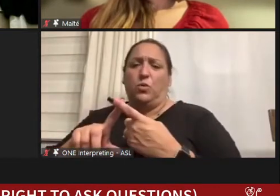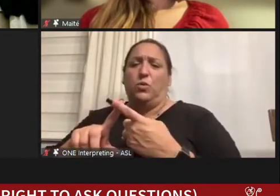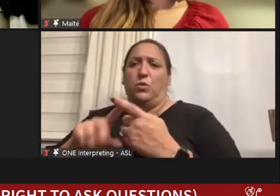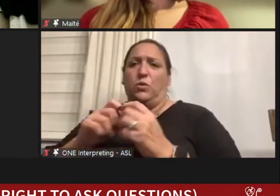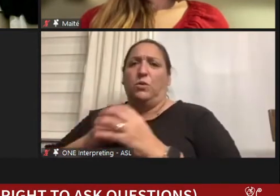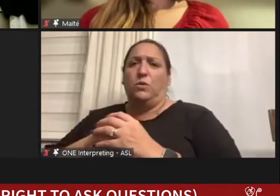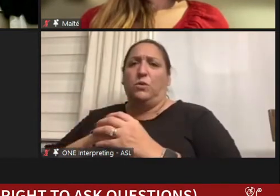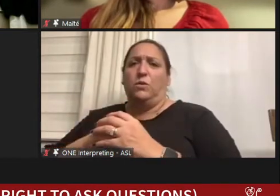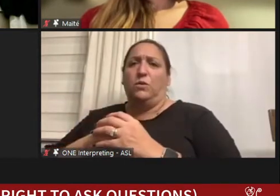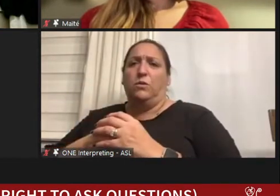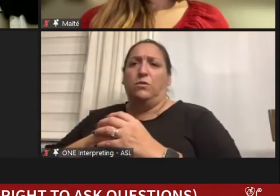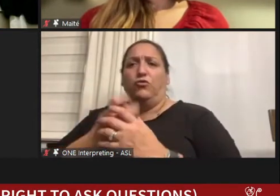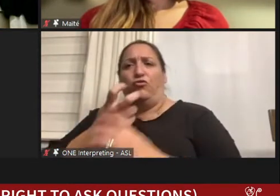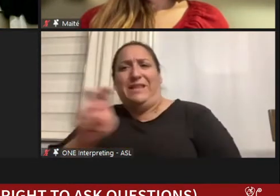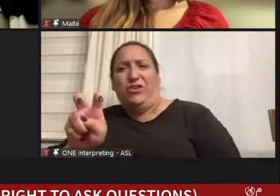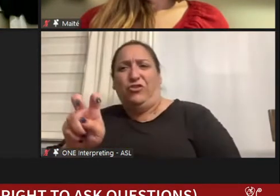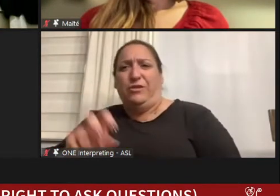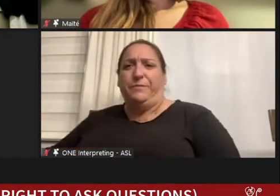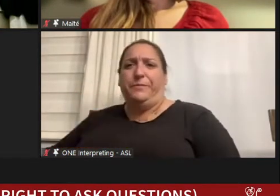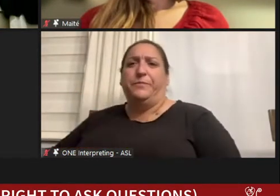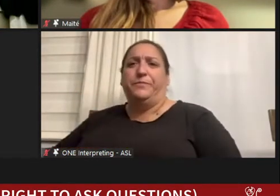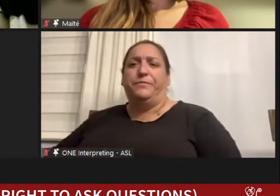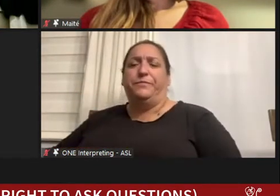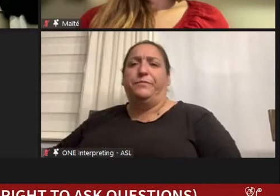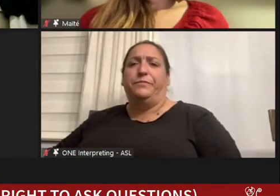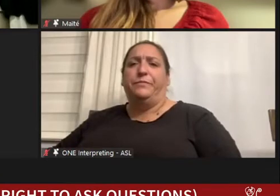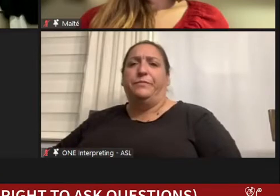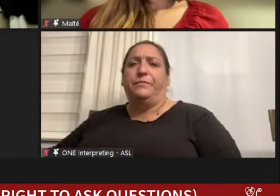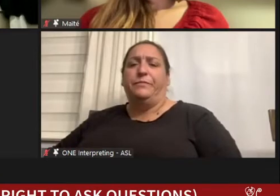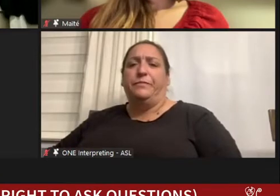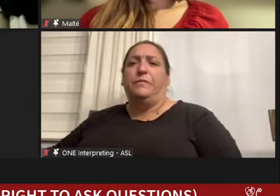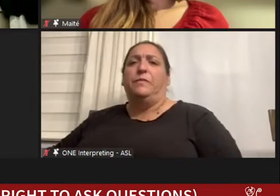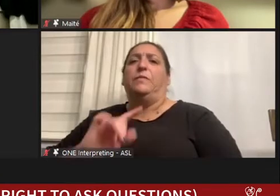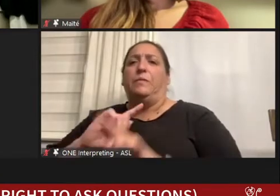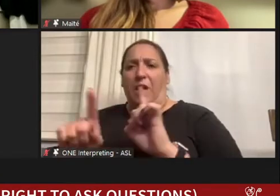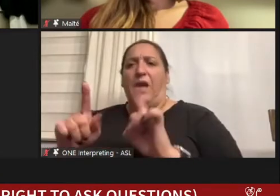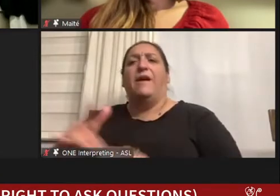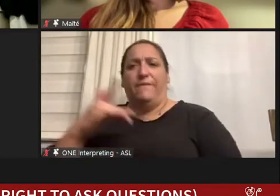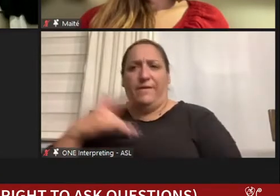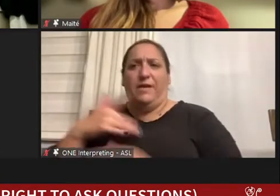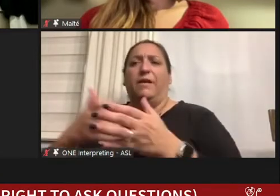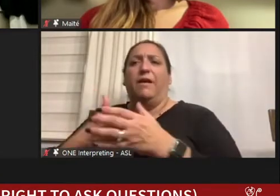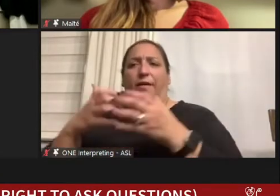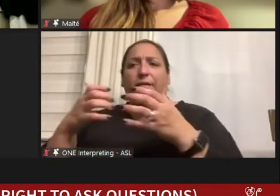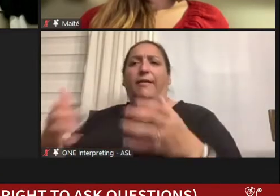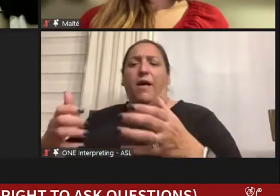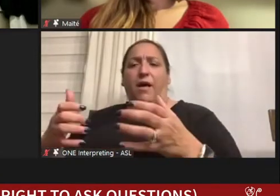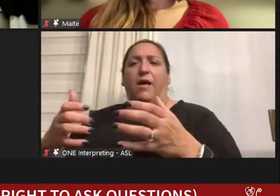transition, properly, but I did give it a lot of effort in knowing that I